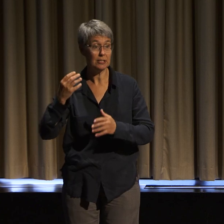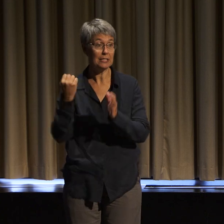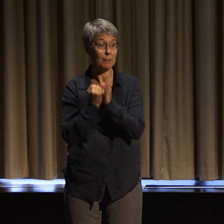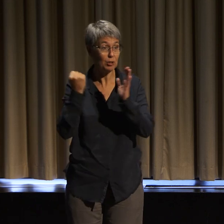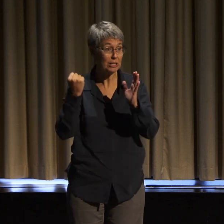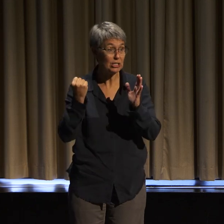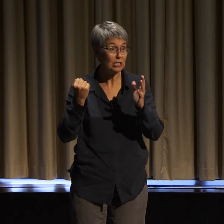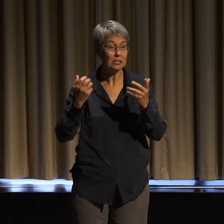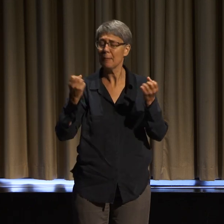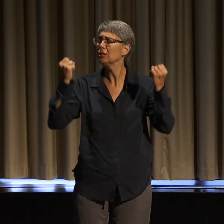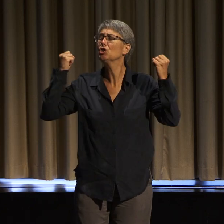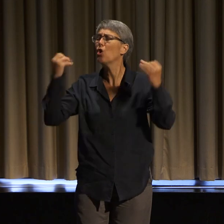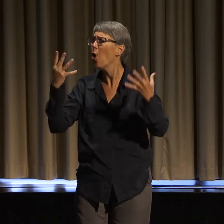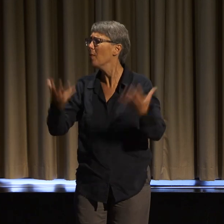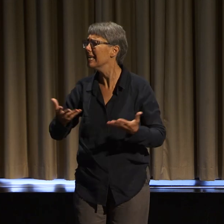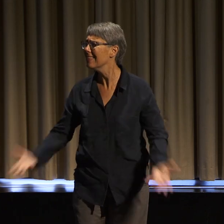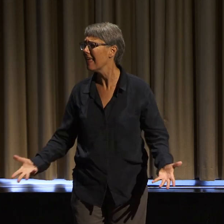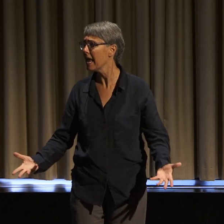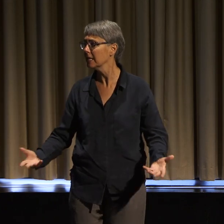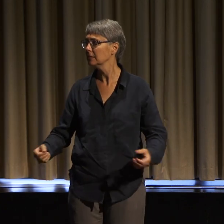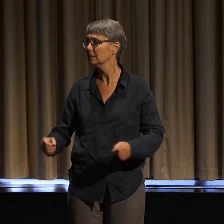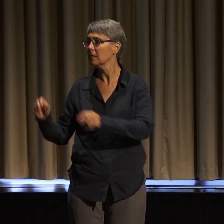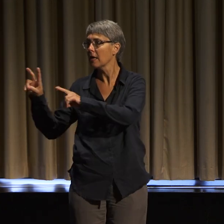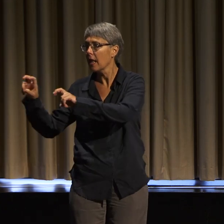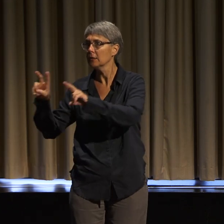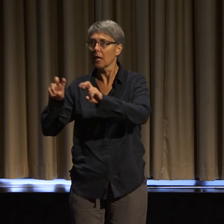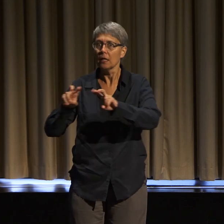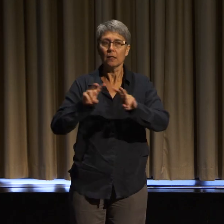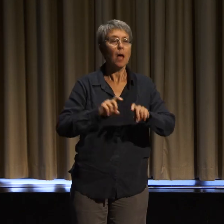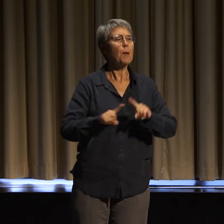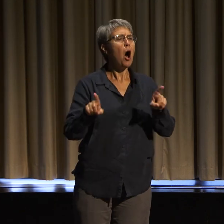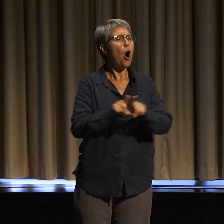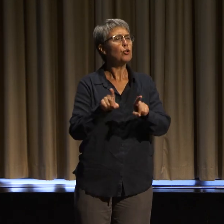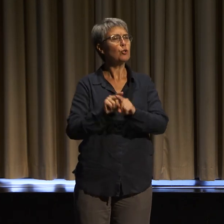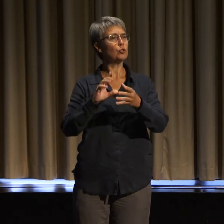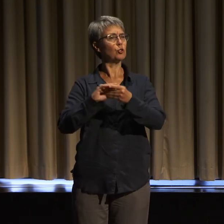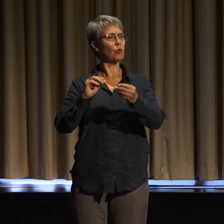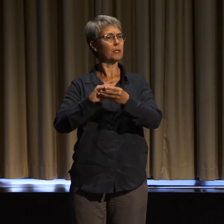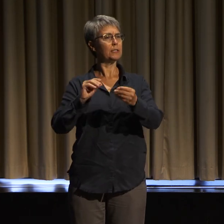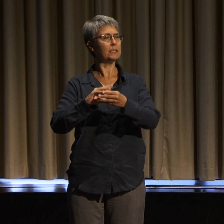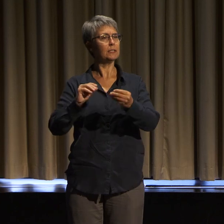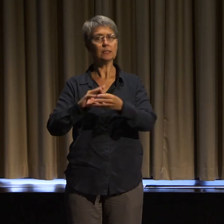was also story and feeling, and longing and love for all